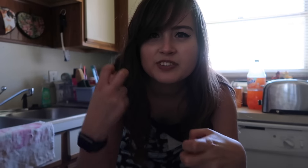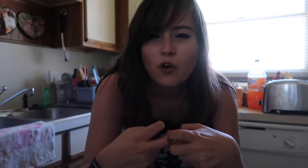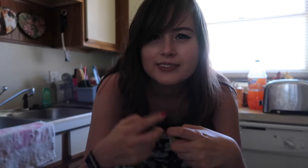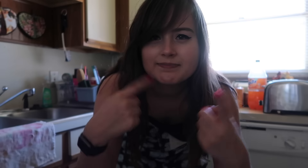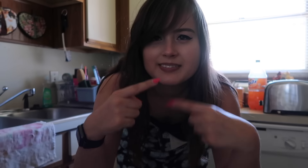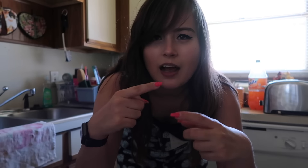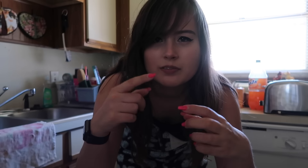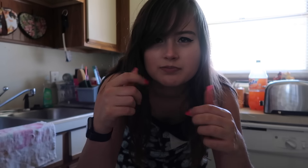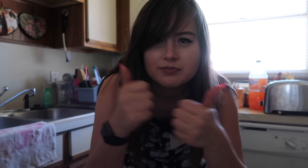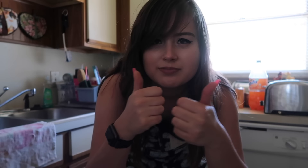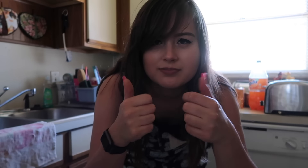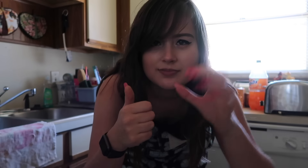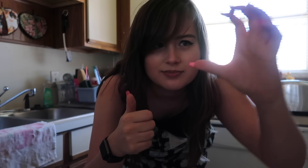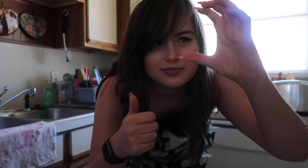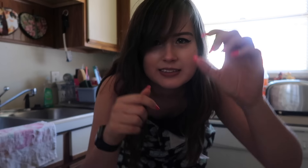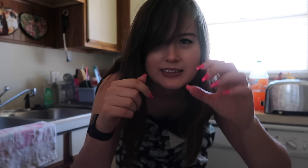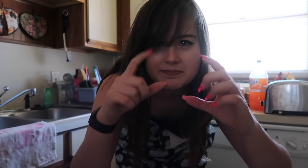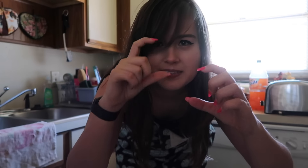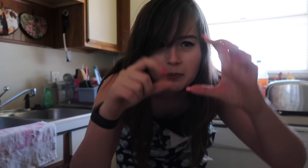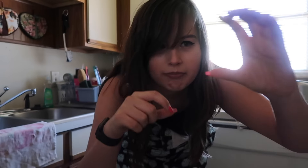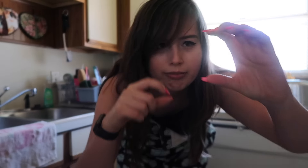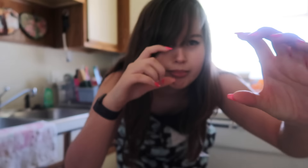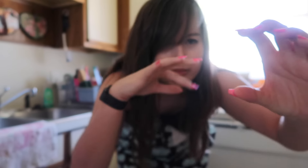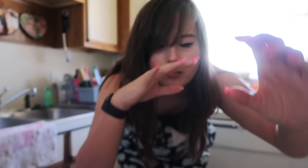It's really hard to sign with a camera in your hand.